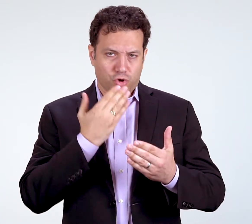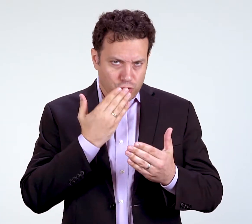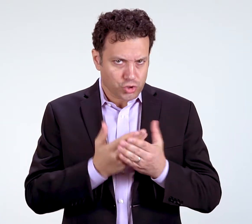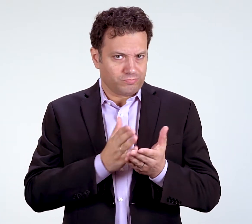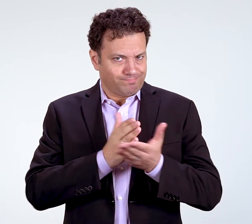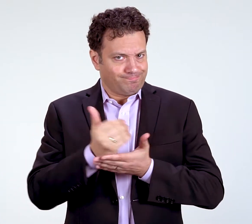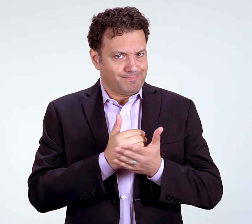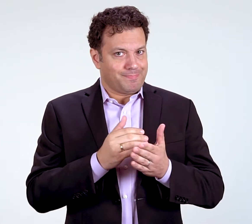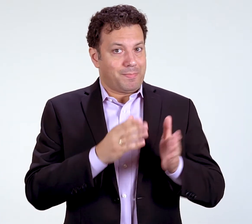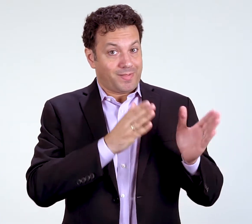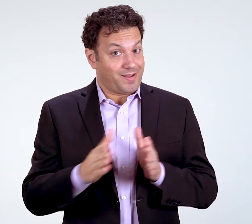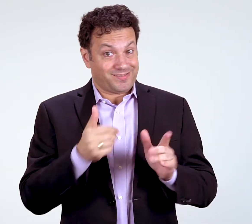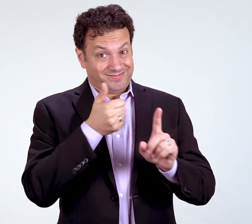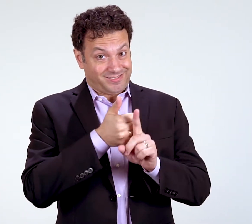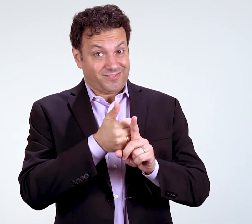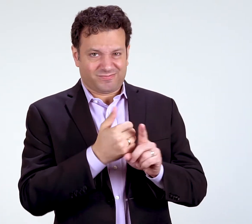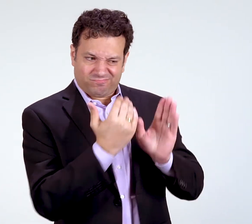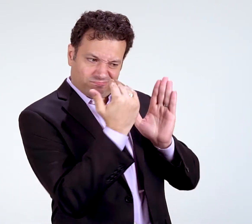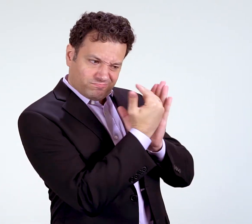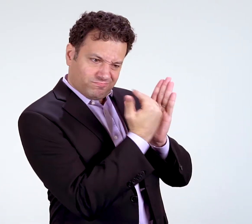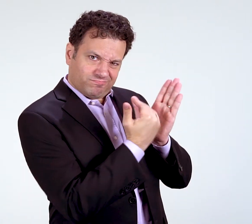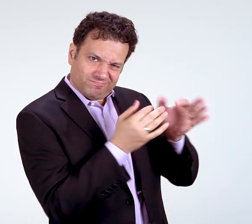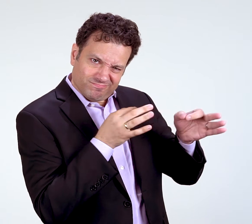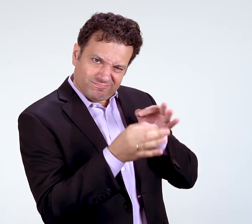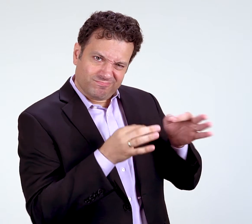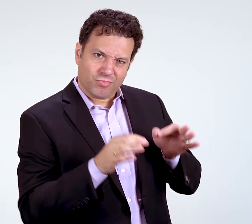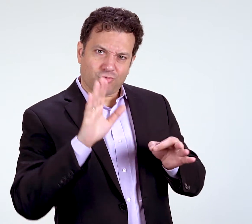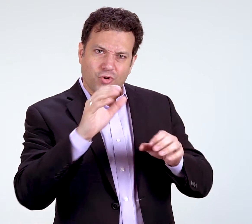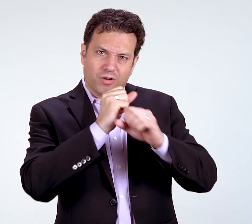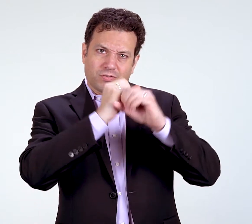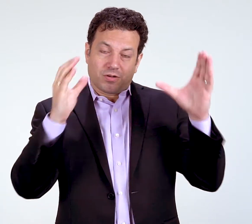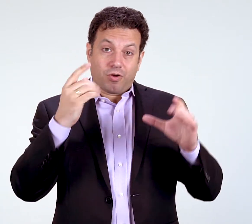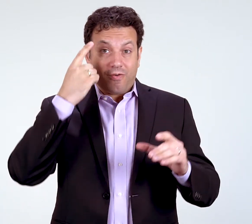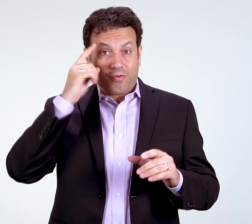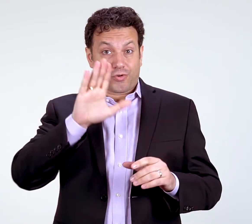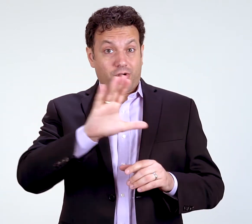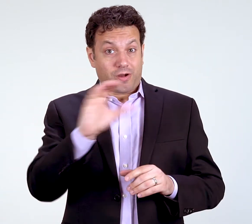A good, thorough business plan outlines your vision for your company